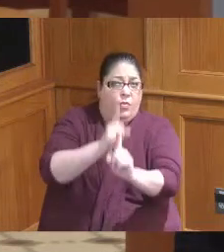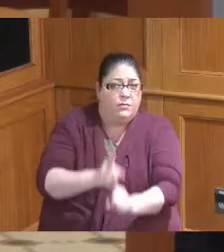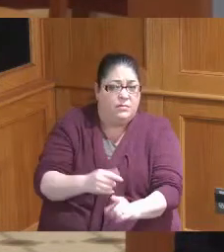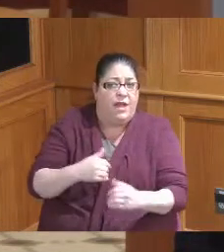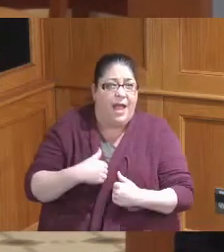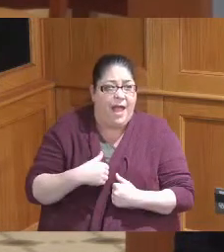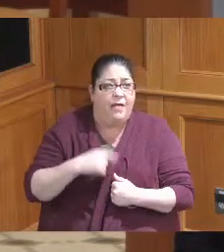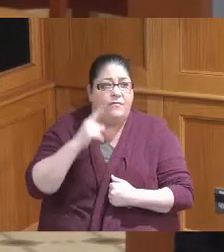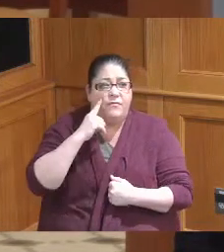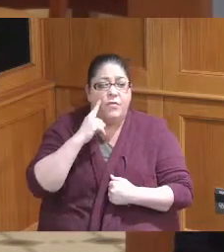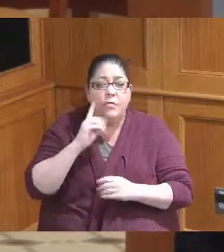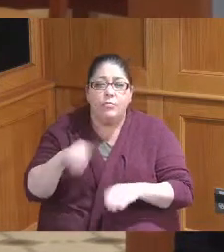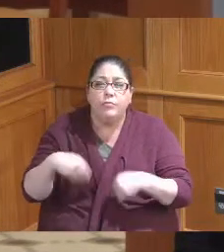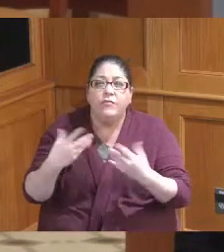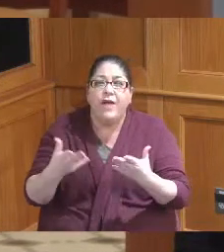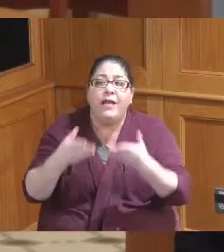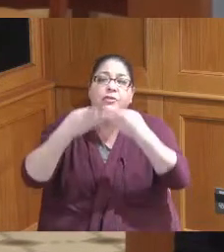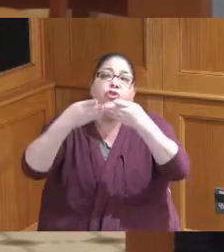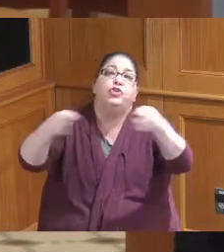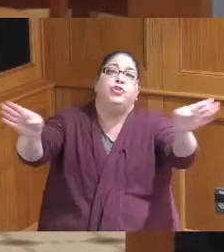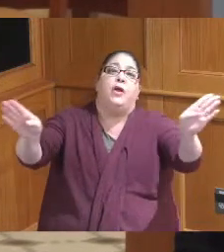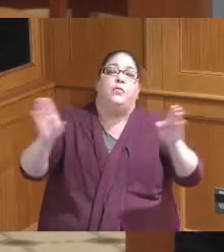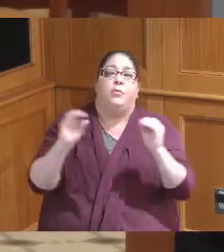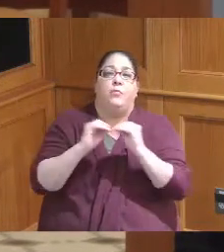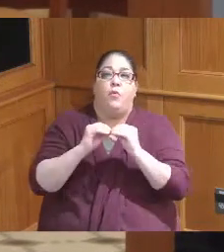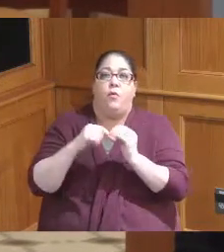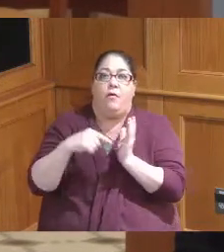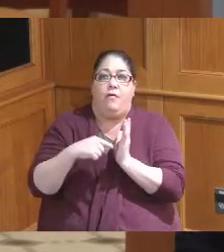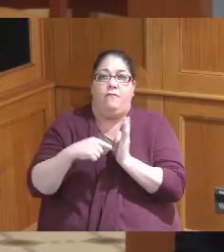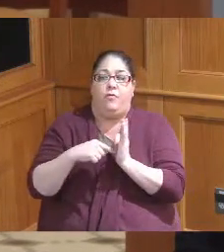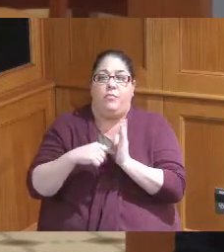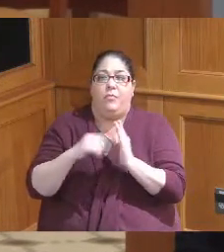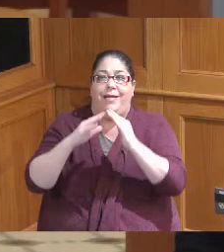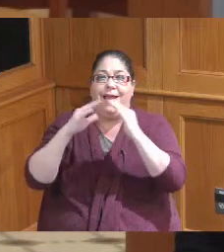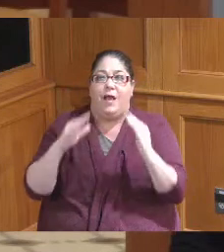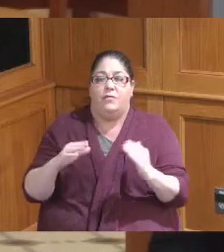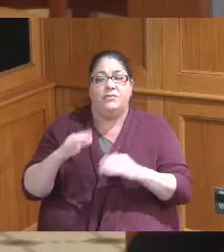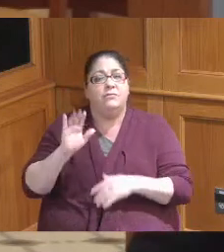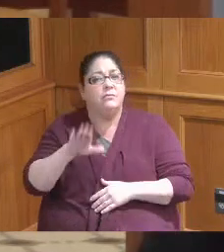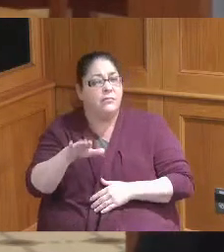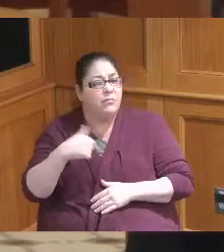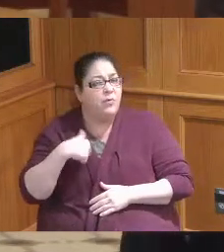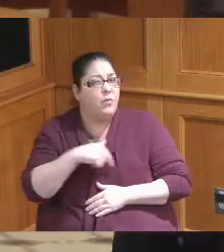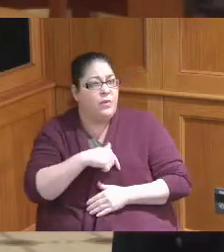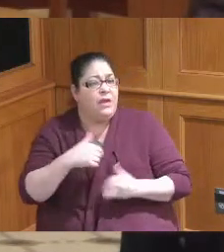provision of affordable housing generally these are this unusual hybrid between what we typically